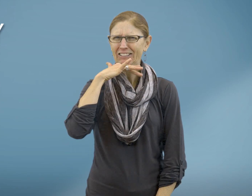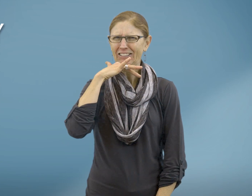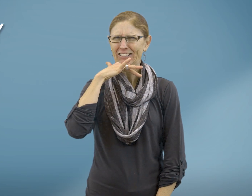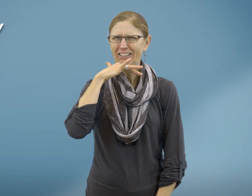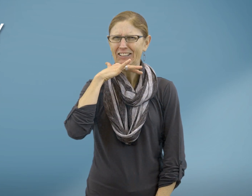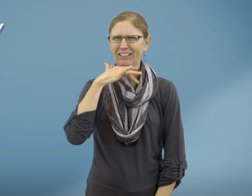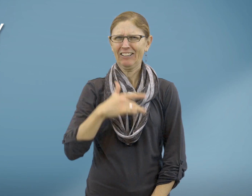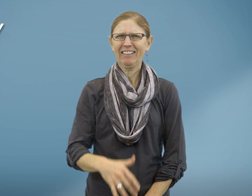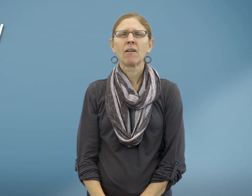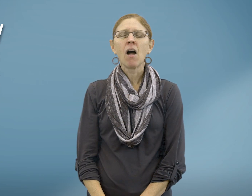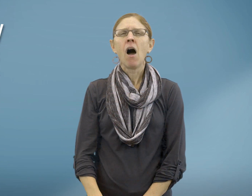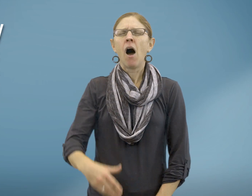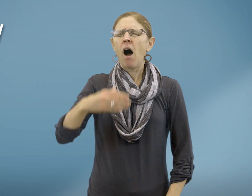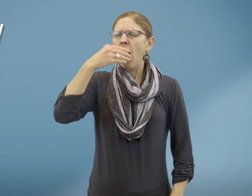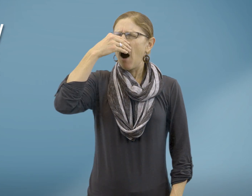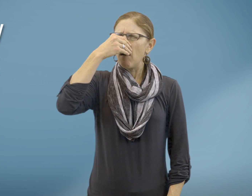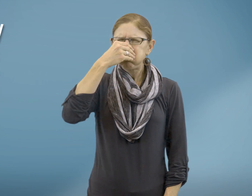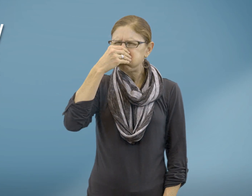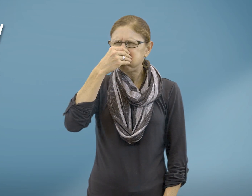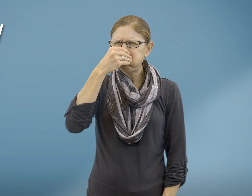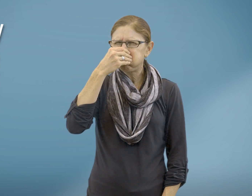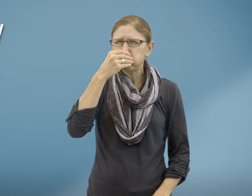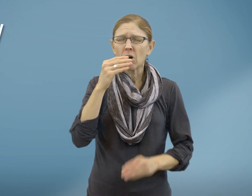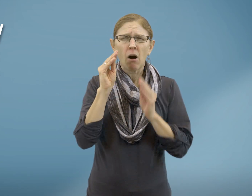Dirty Blow your nose